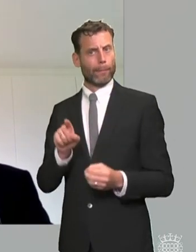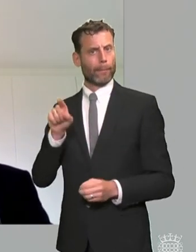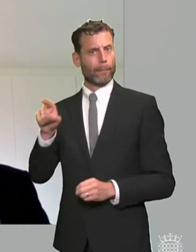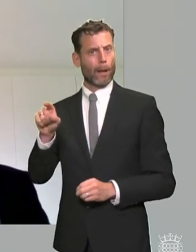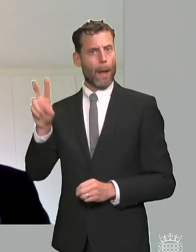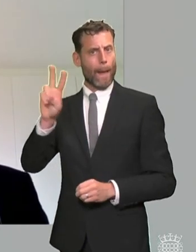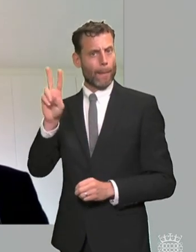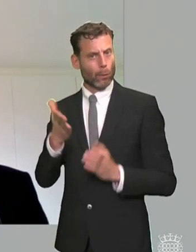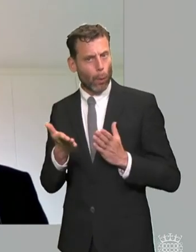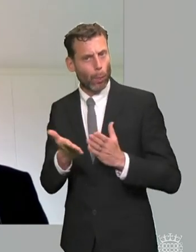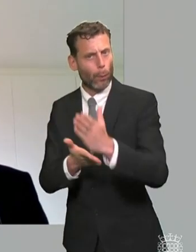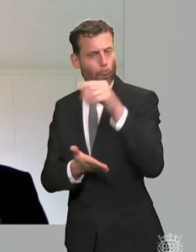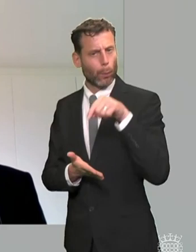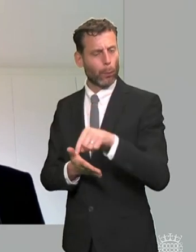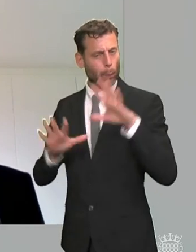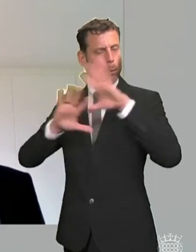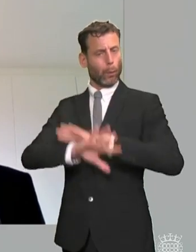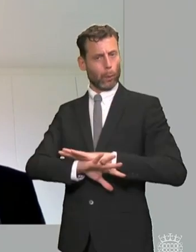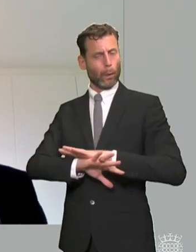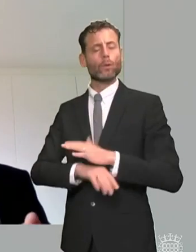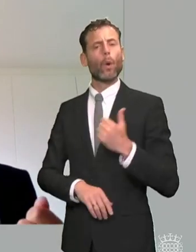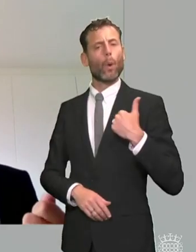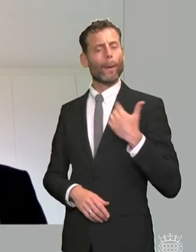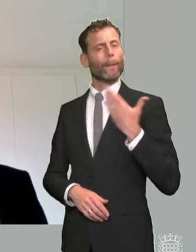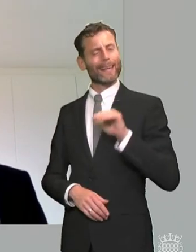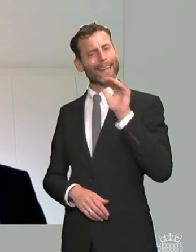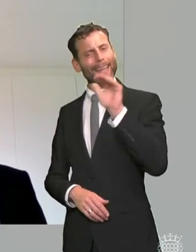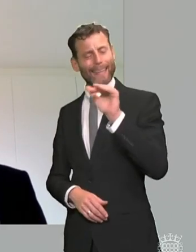department about before we've certainly spoken to the department about i think it also fails to